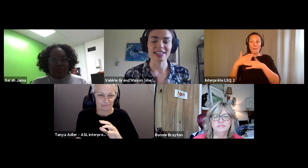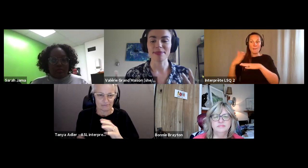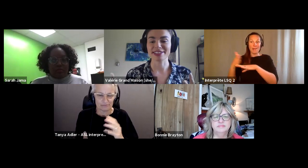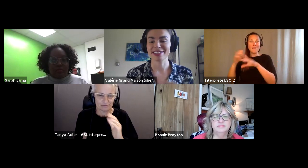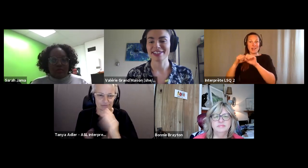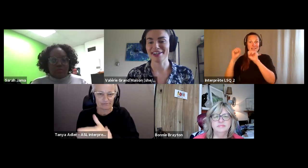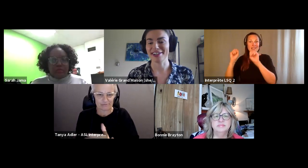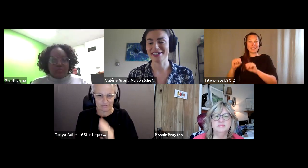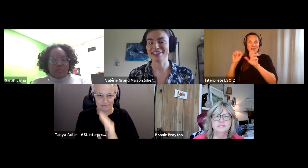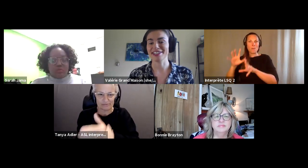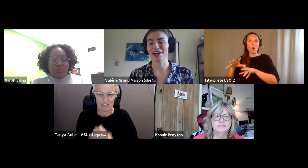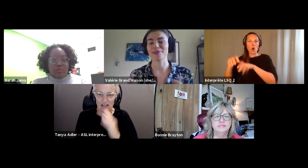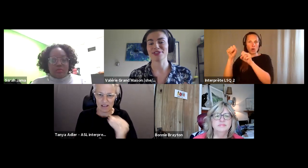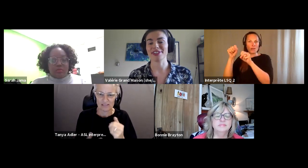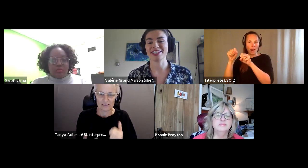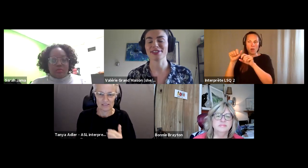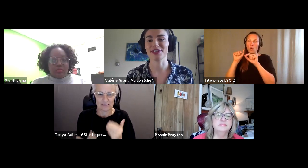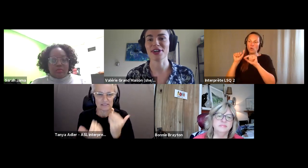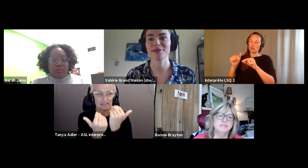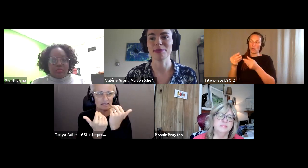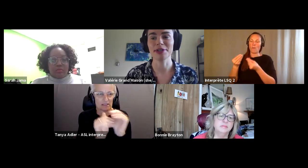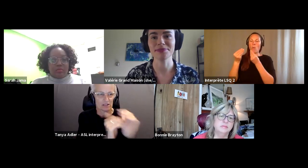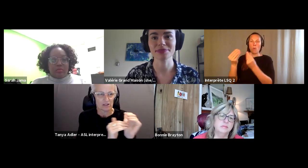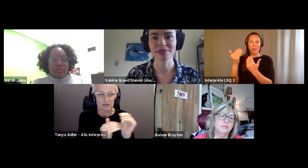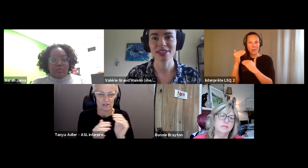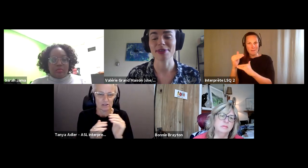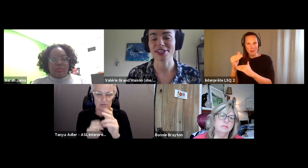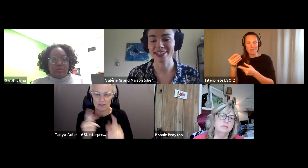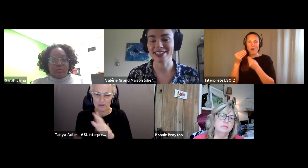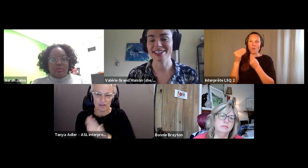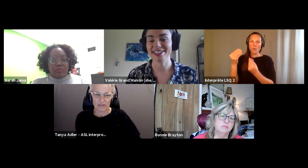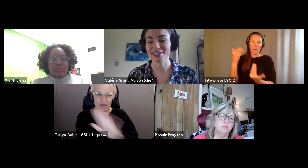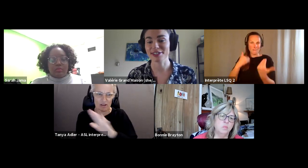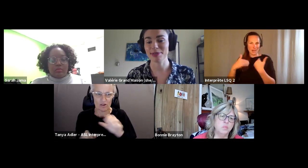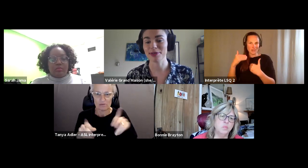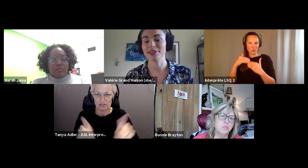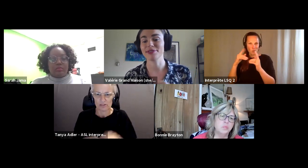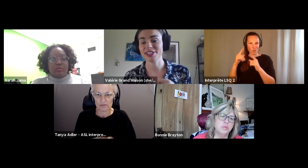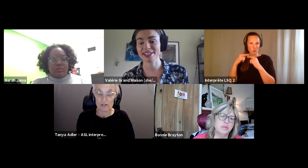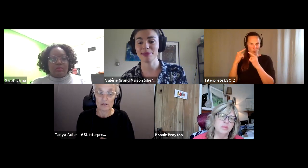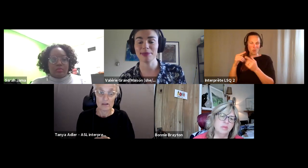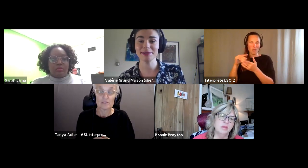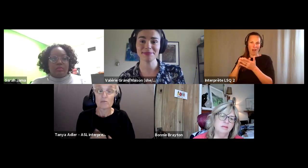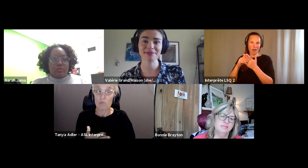Valérie Grand’Maison (she/elle): and limit the opportunities of a lot of people, especially indigenous people visualize people.